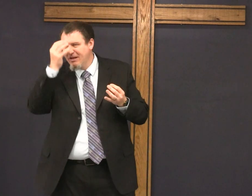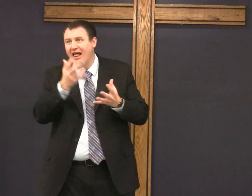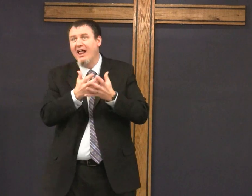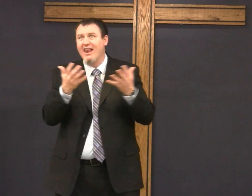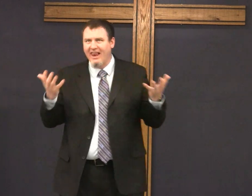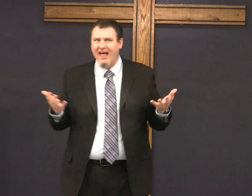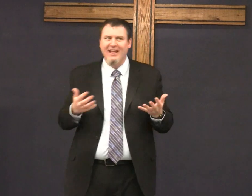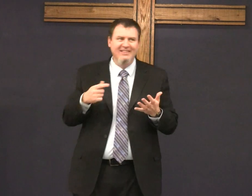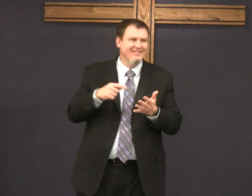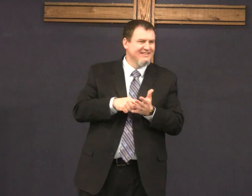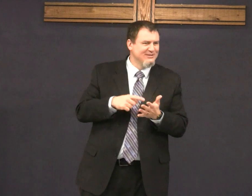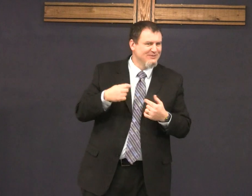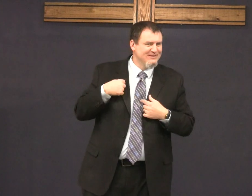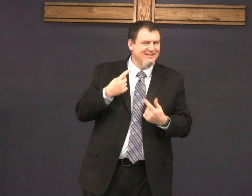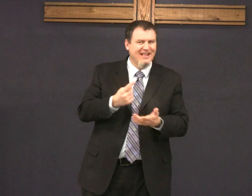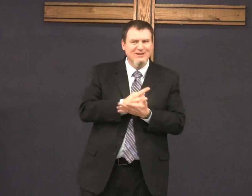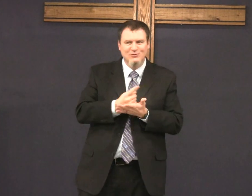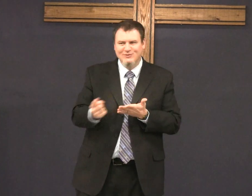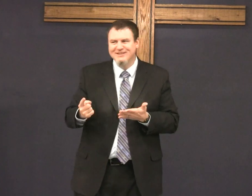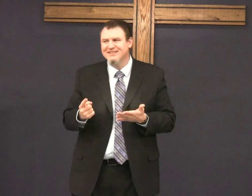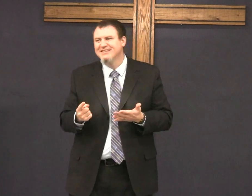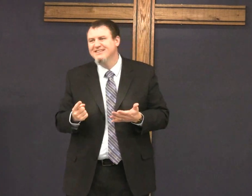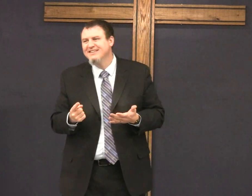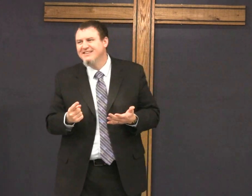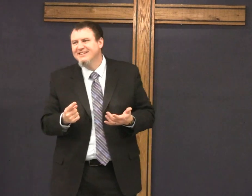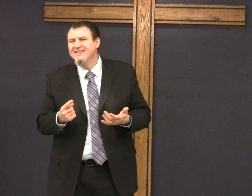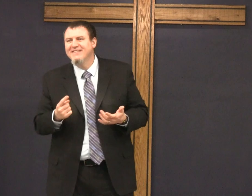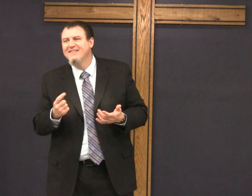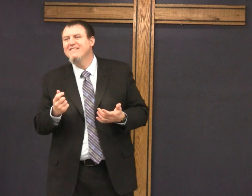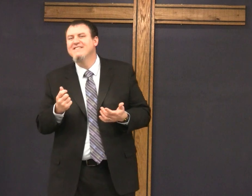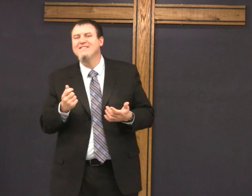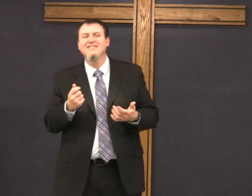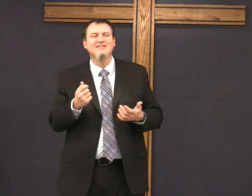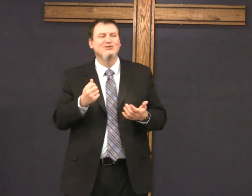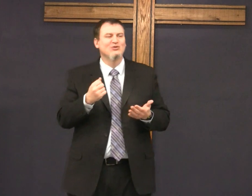sometimes we have to think a lot I've been thinking about a lot about that this week